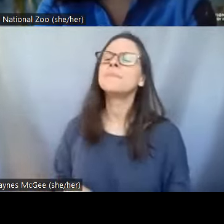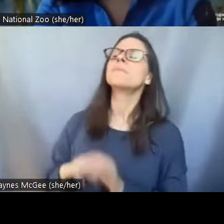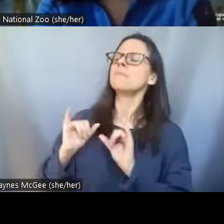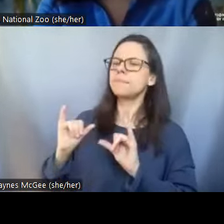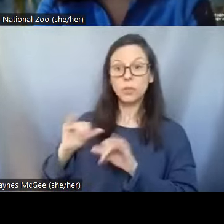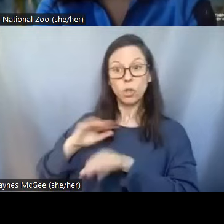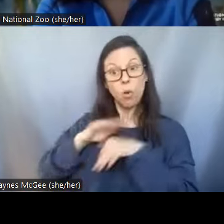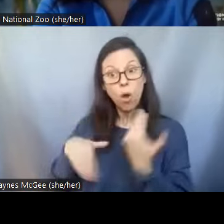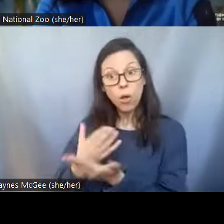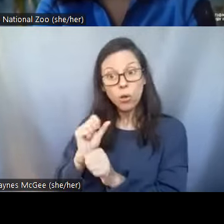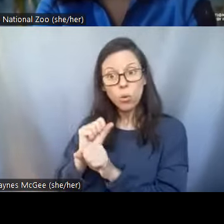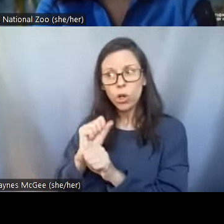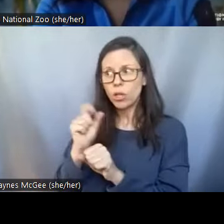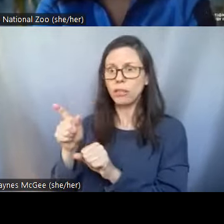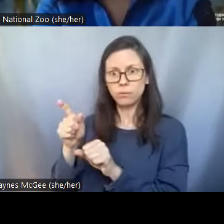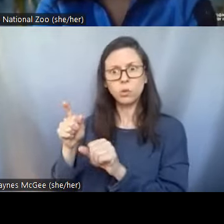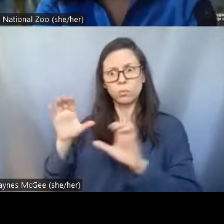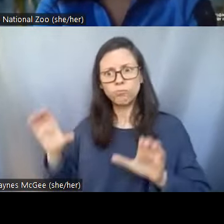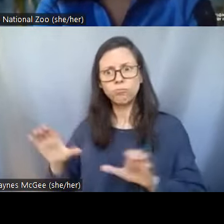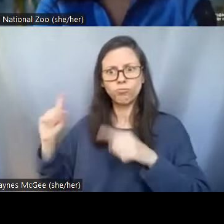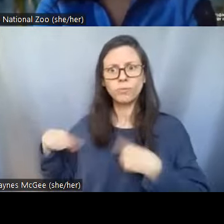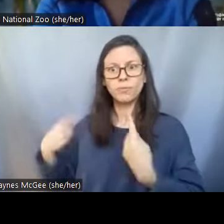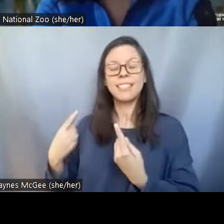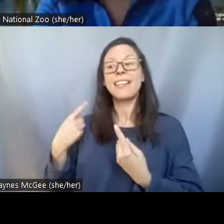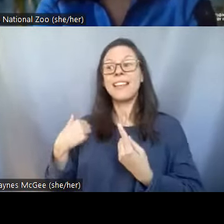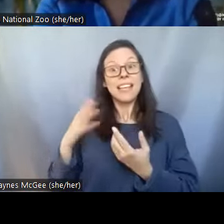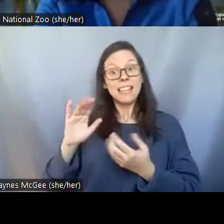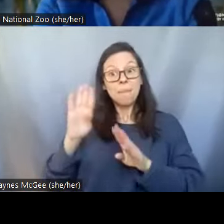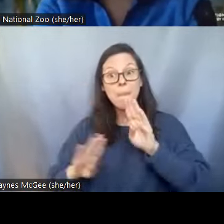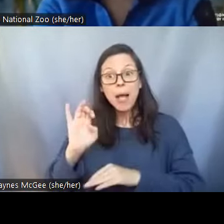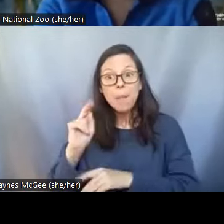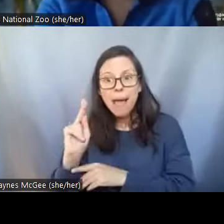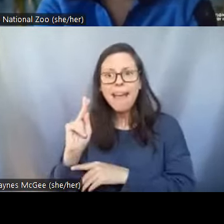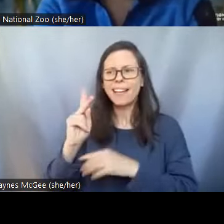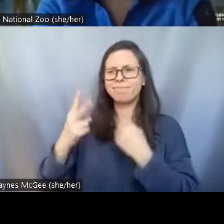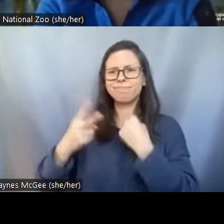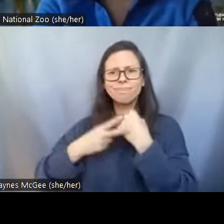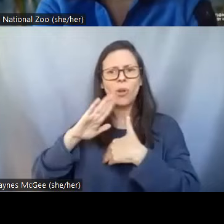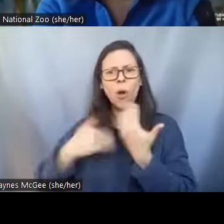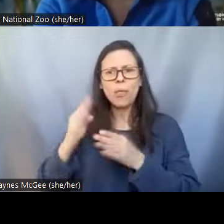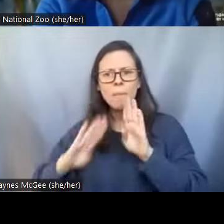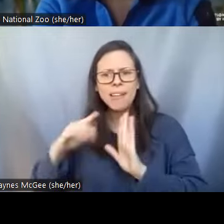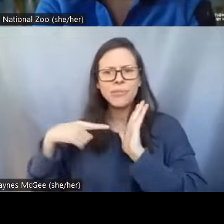you're building up this bio bank the storage of all these biological samples you're experimenting